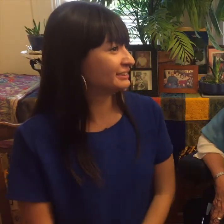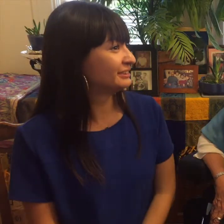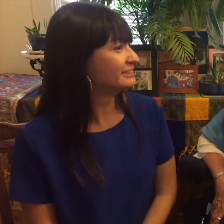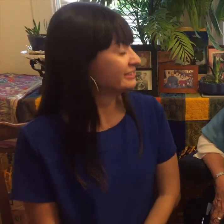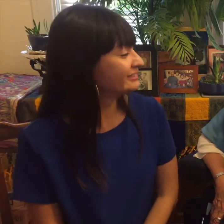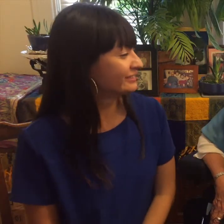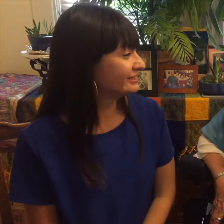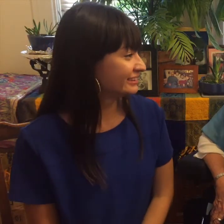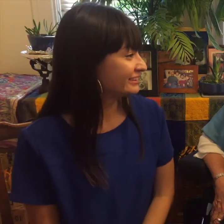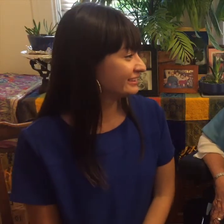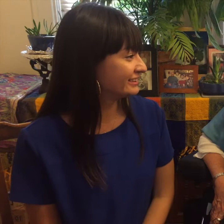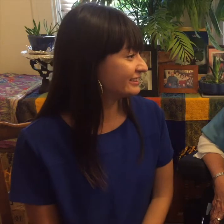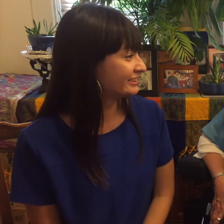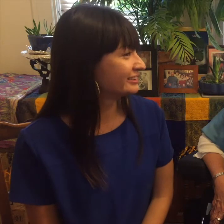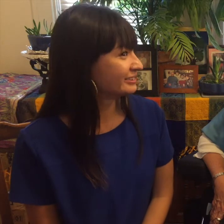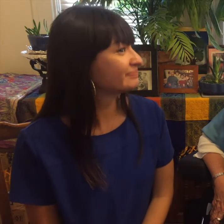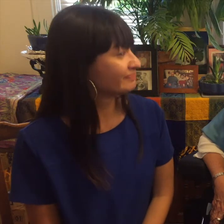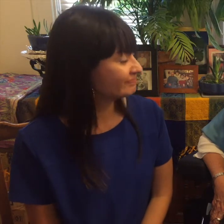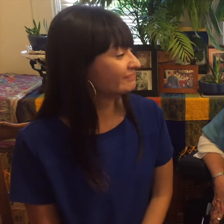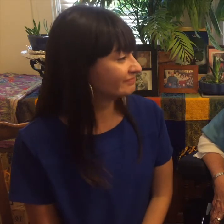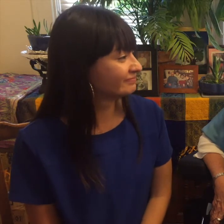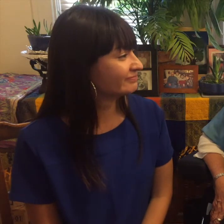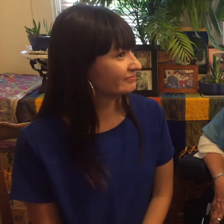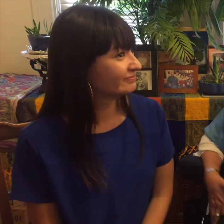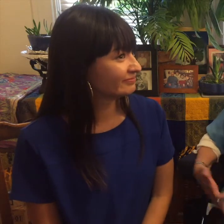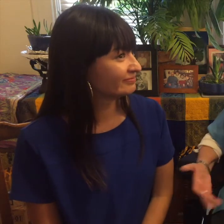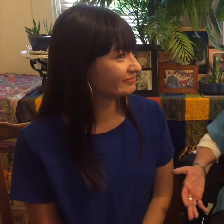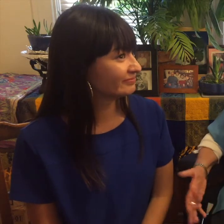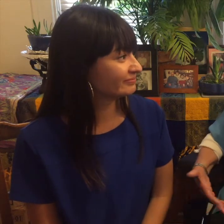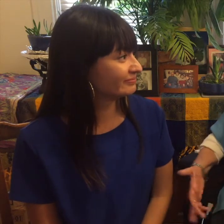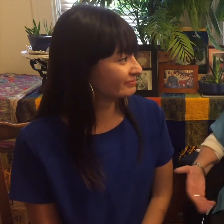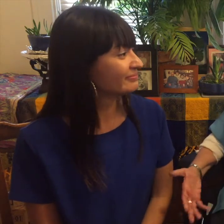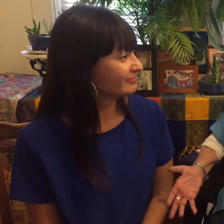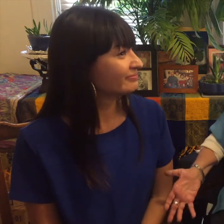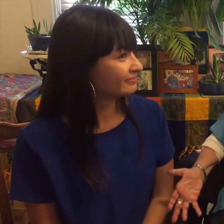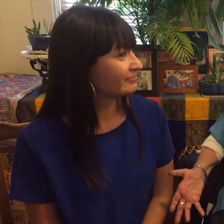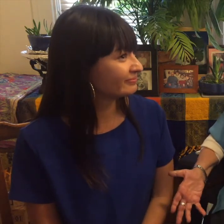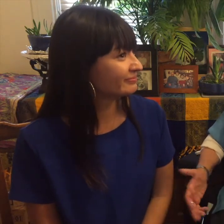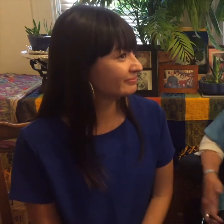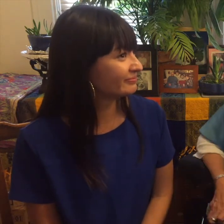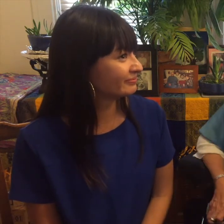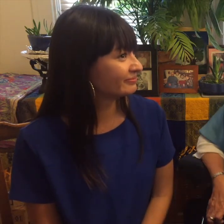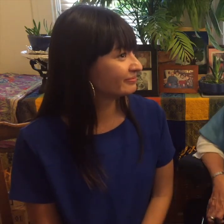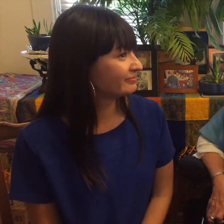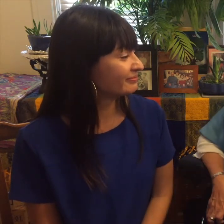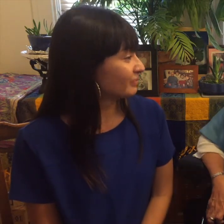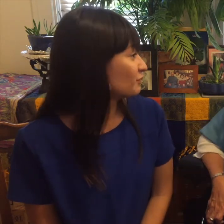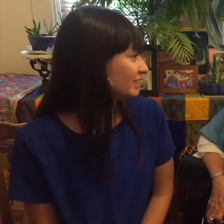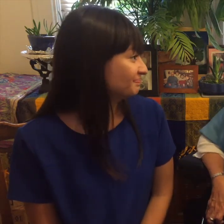opportunities Judy: Yeah it's a different language but it's like all languages are different